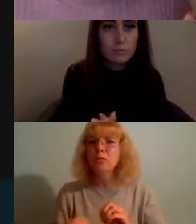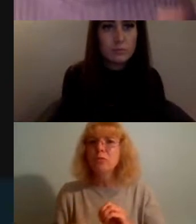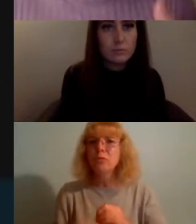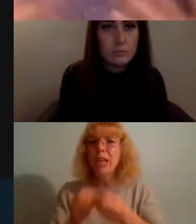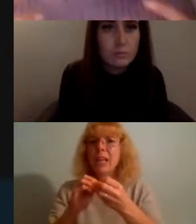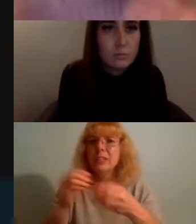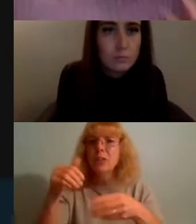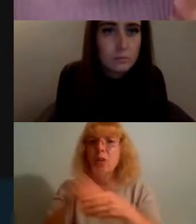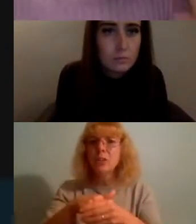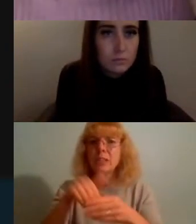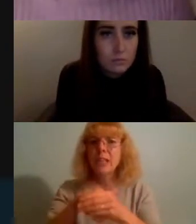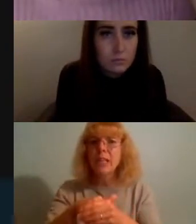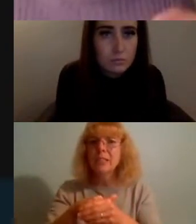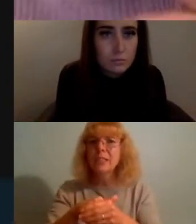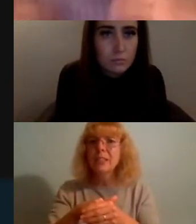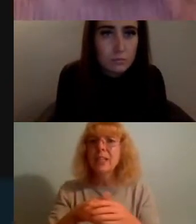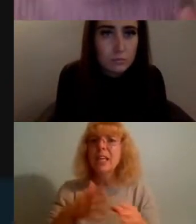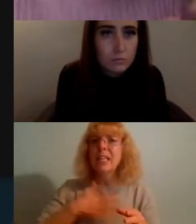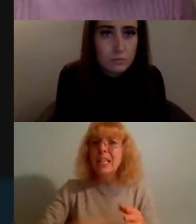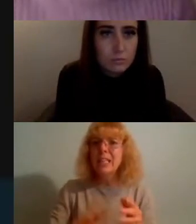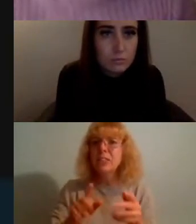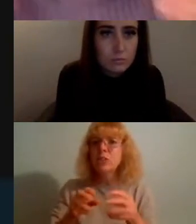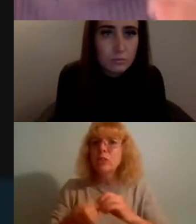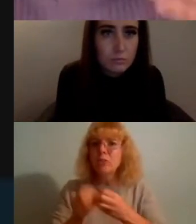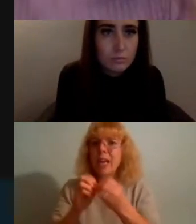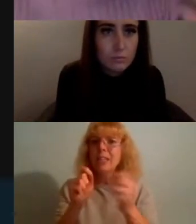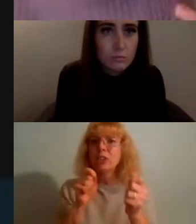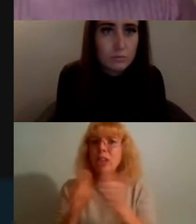it was a move to actually create change and share a message and ask for questions